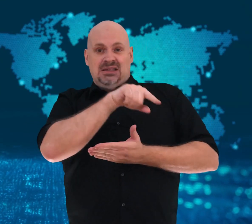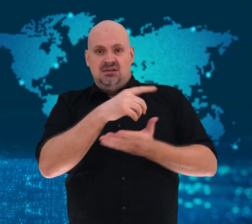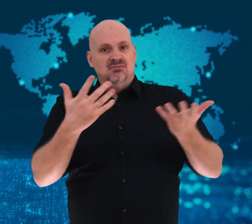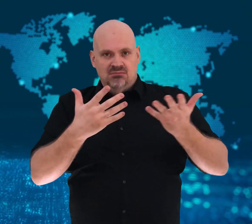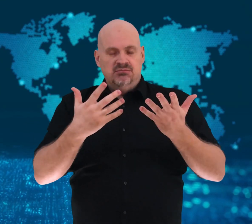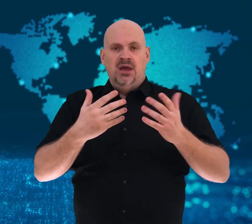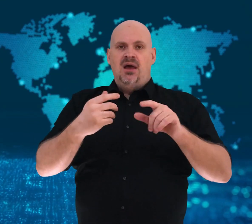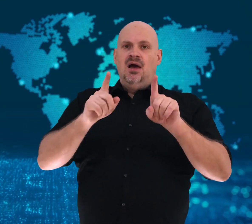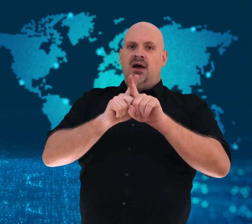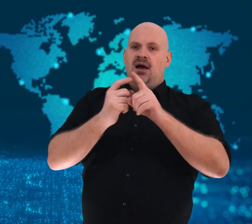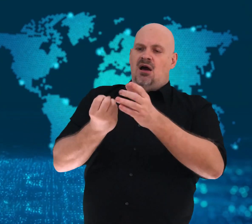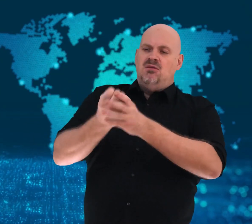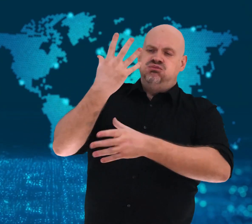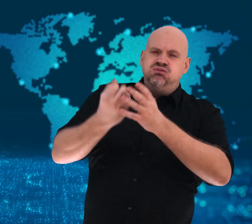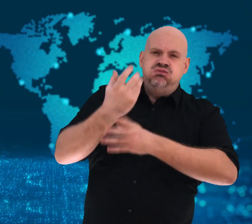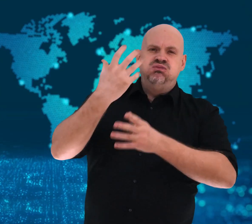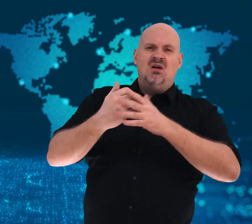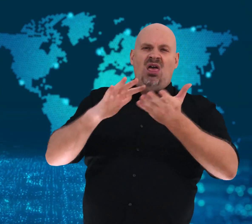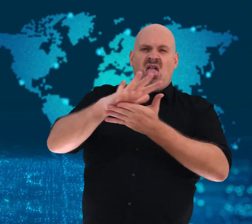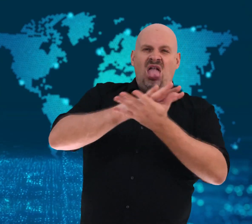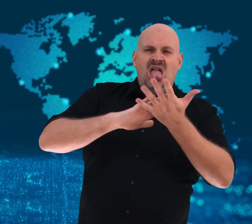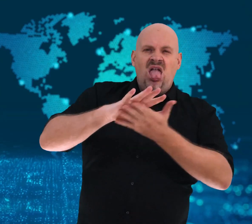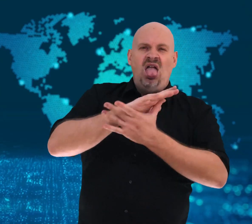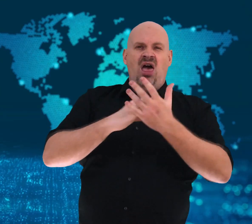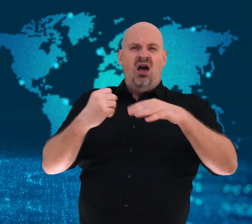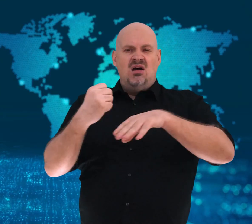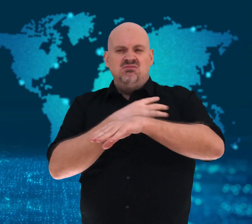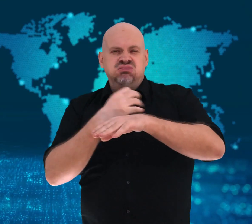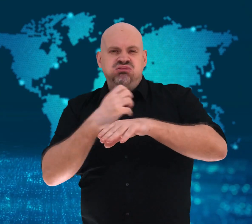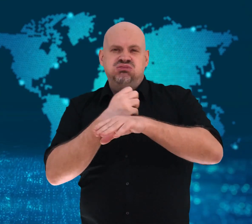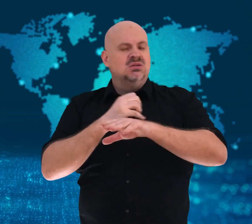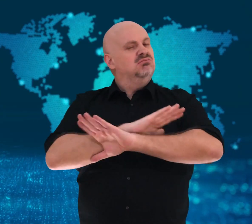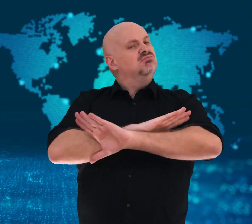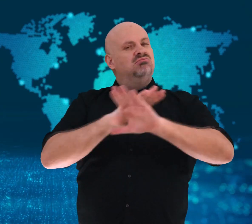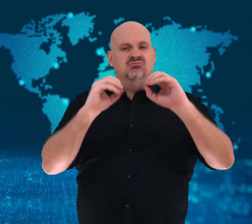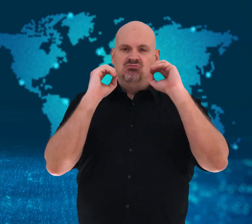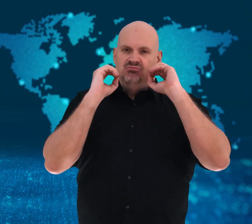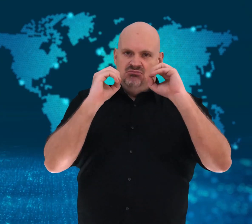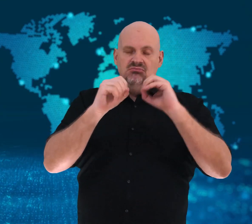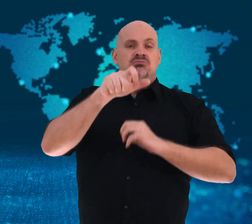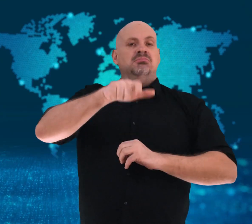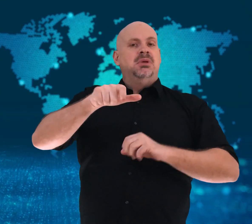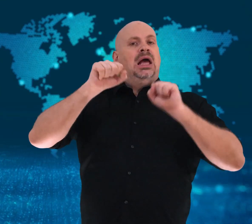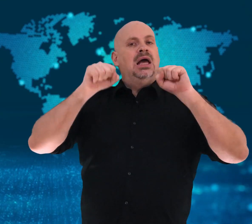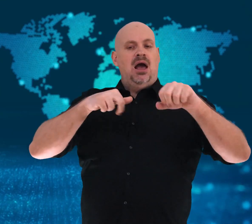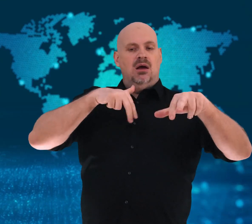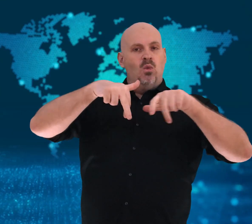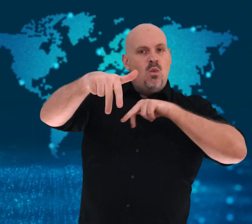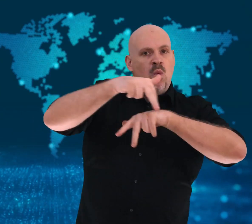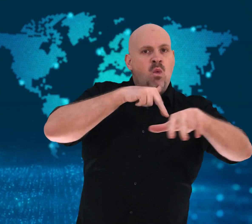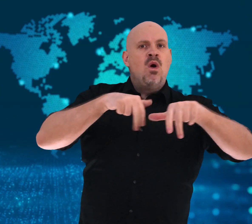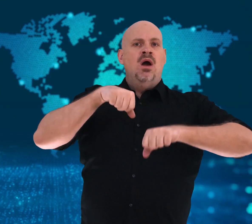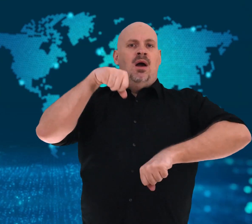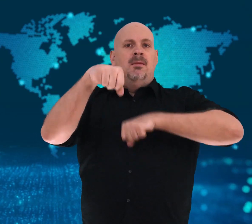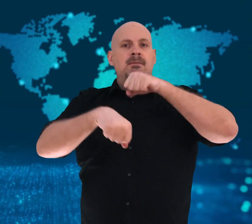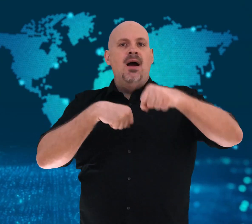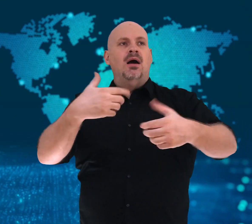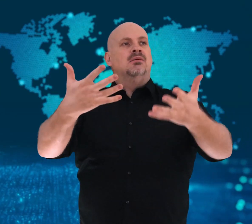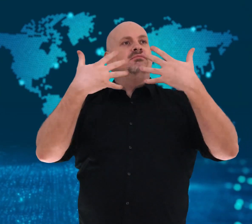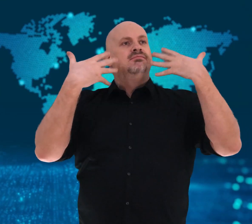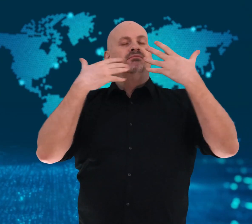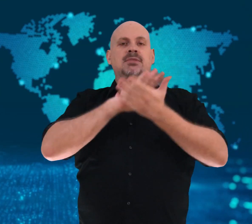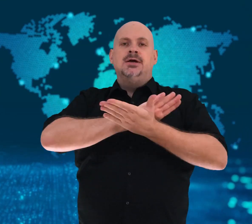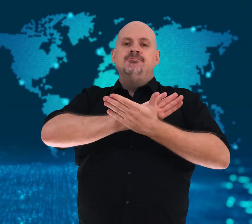Critics of the plan say that building the city will bring